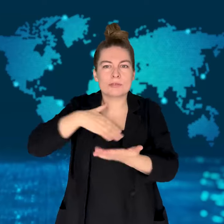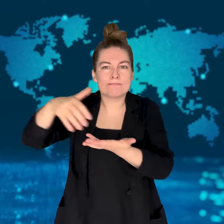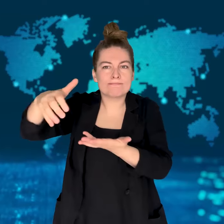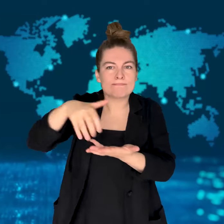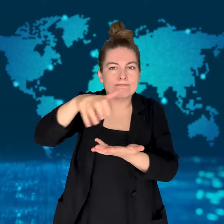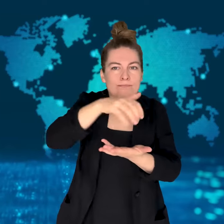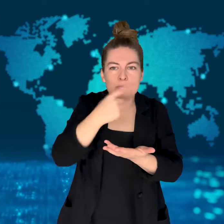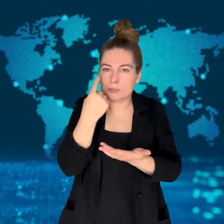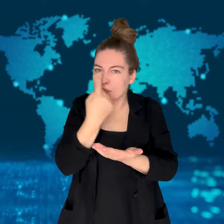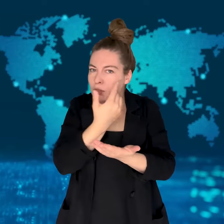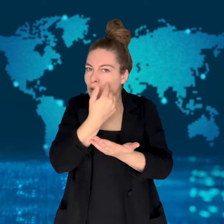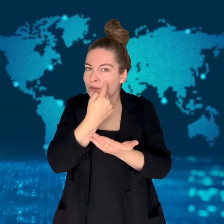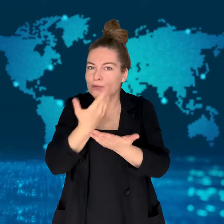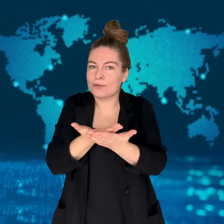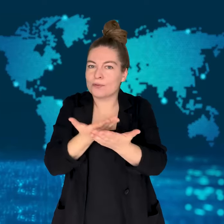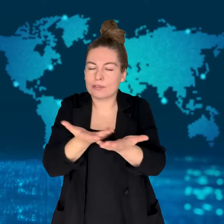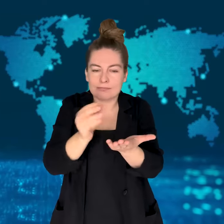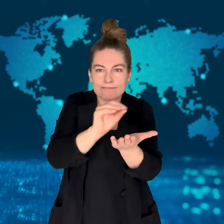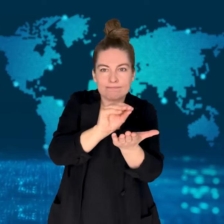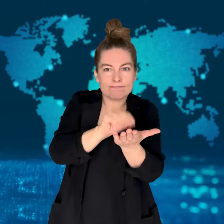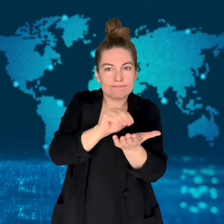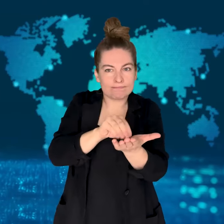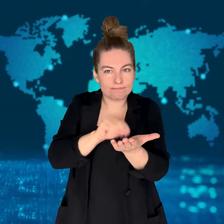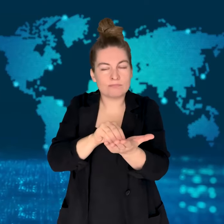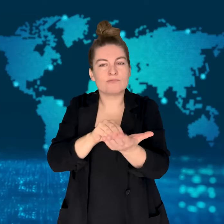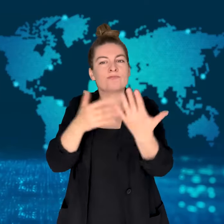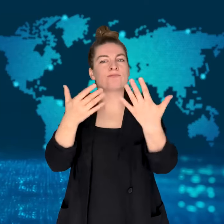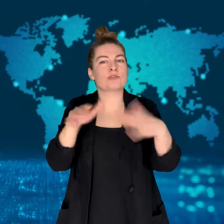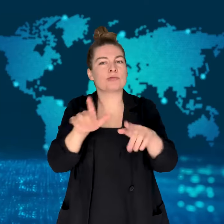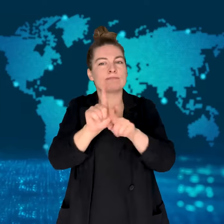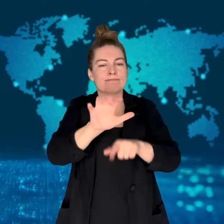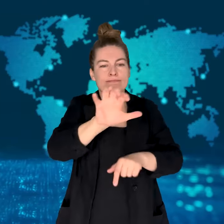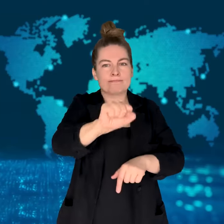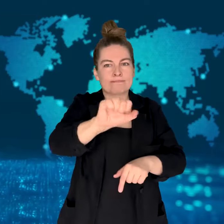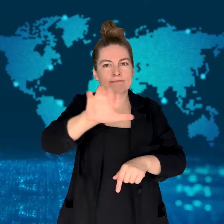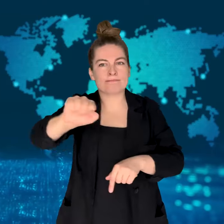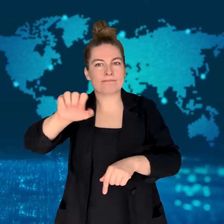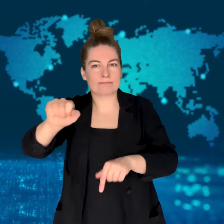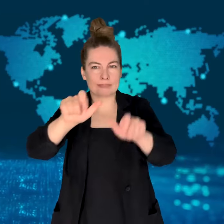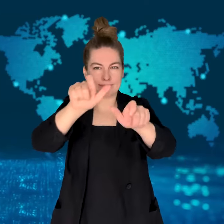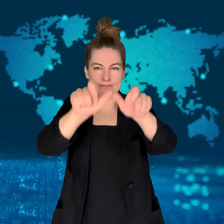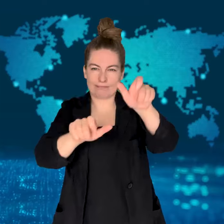Eight people have been detained because of their connection with the fire.